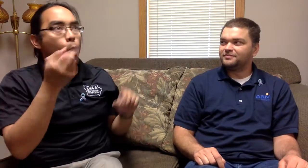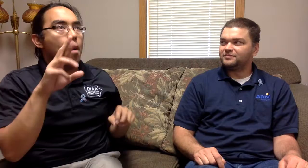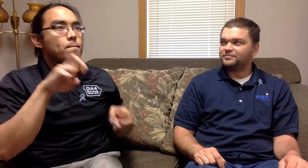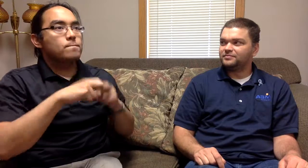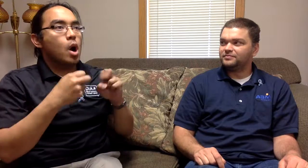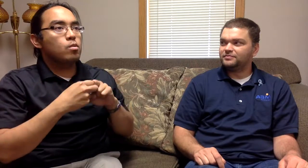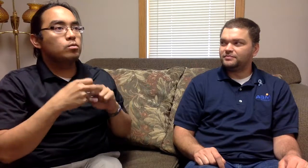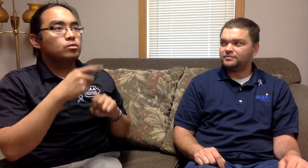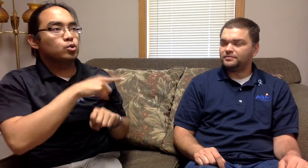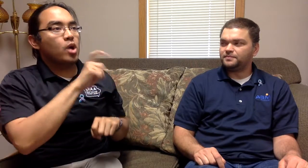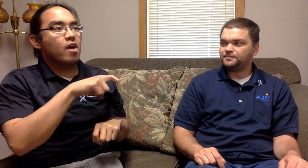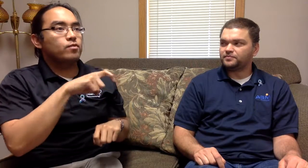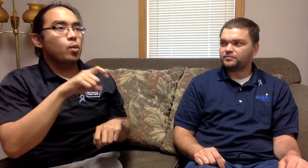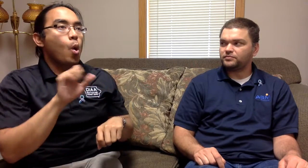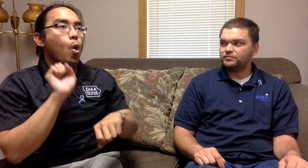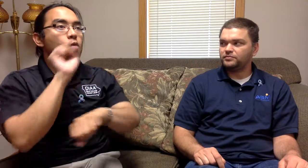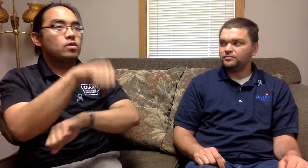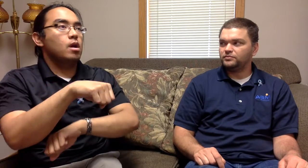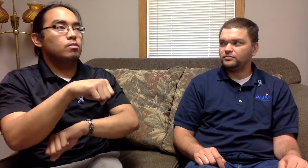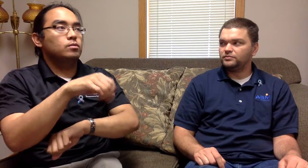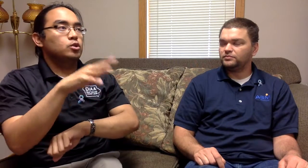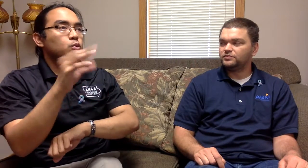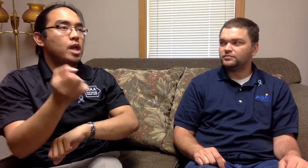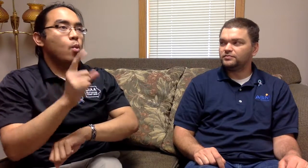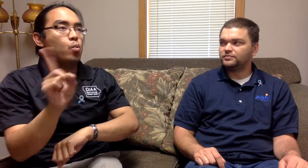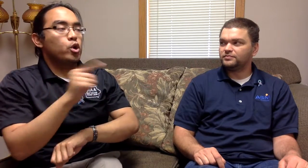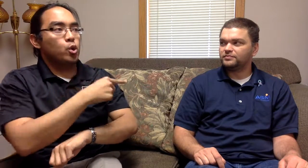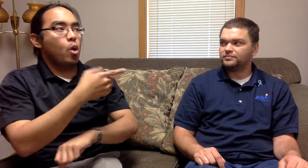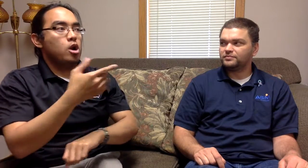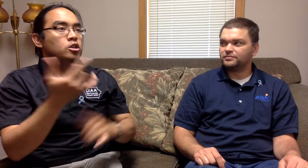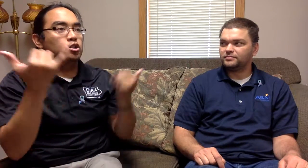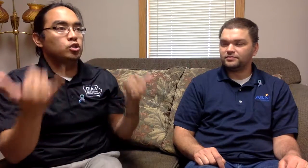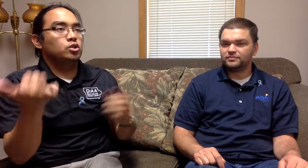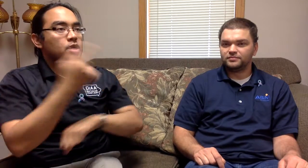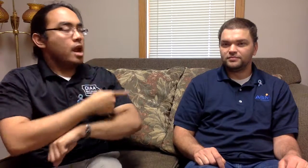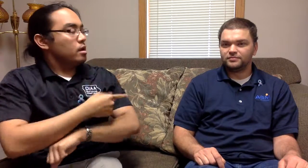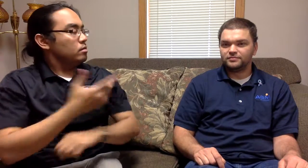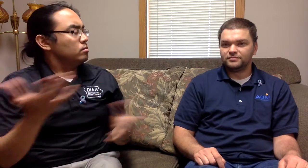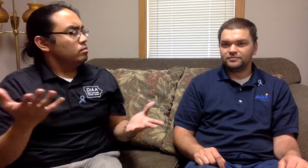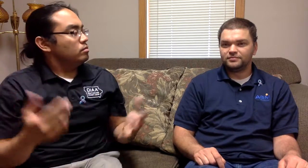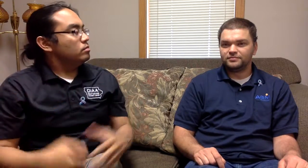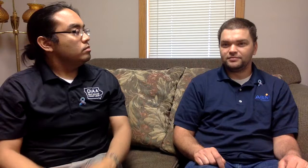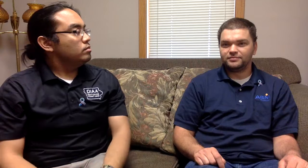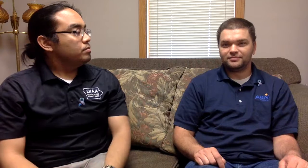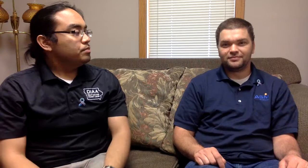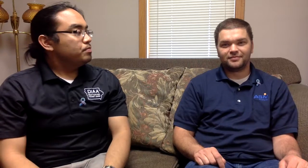What issues or problems did you have to overcome to be where you are today?